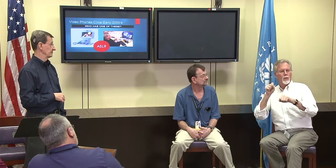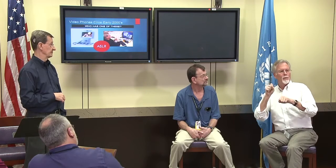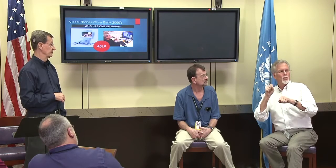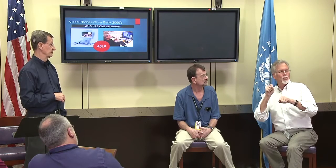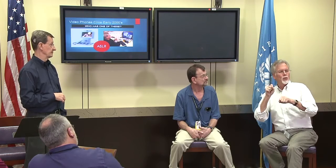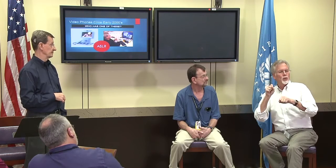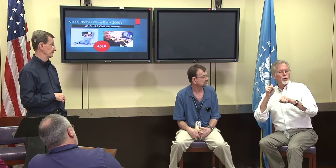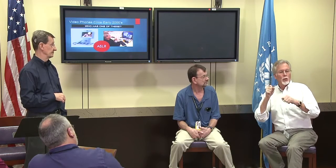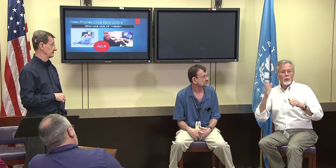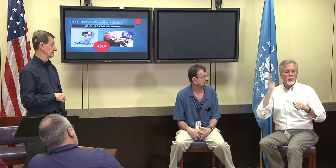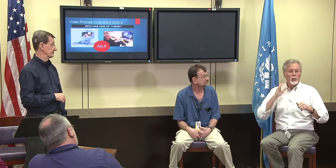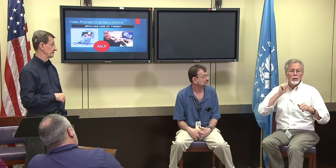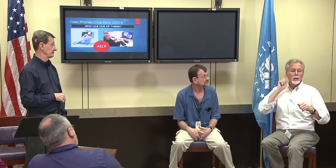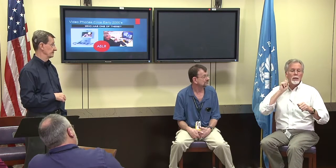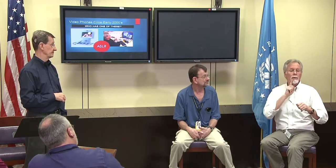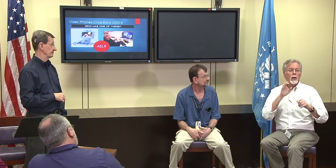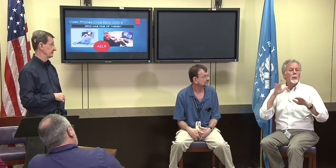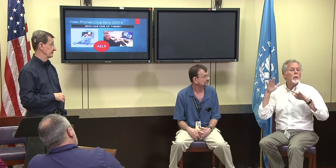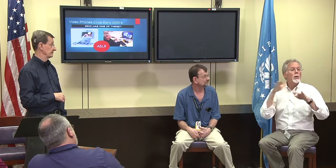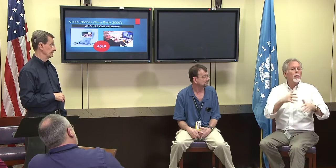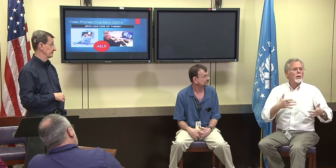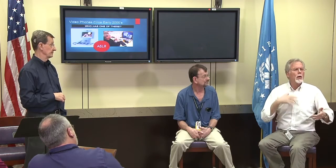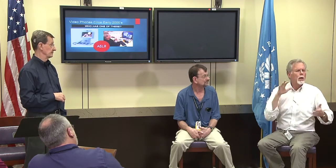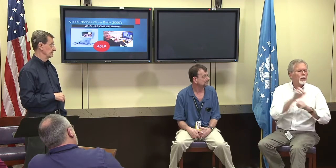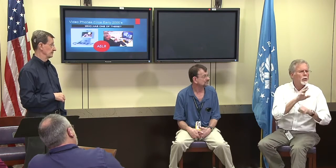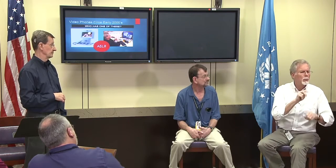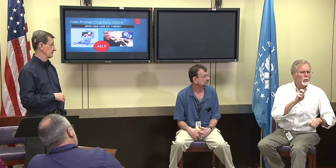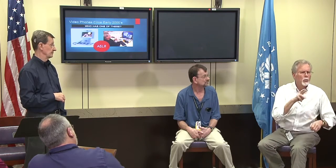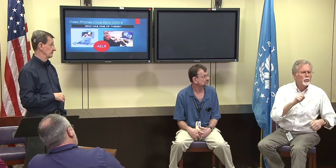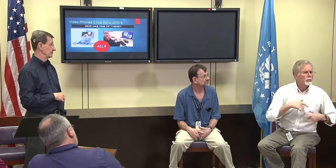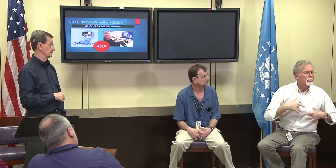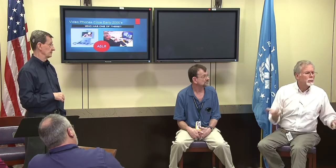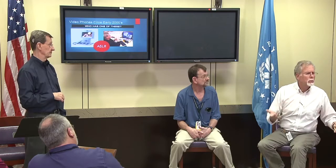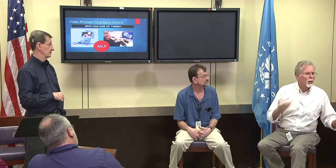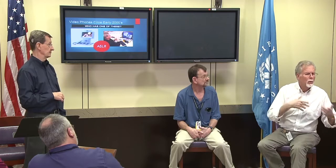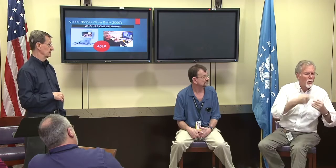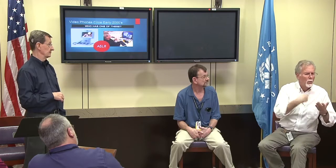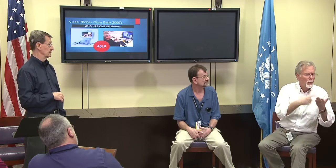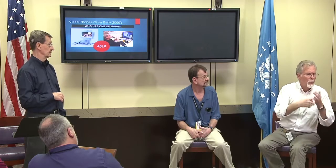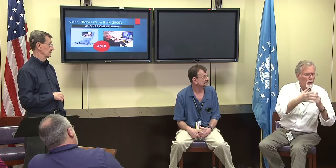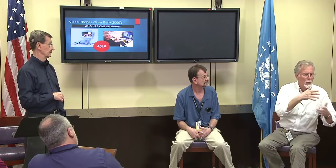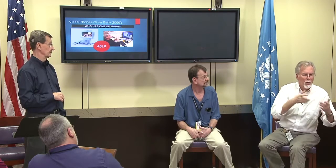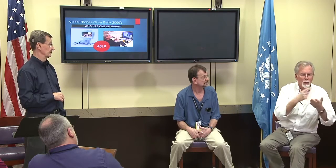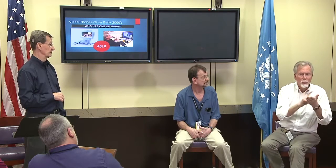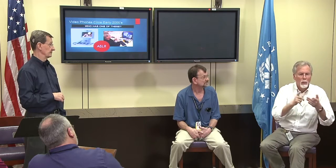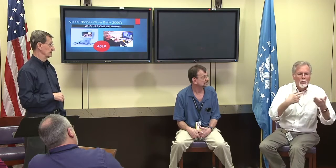or if the technology is sort of replacing that connection. People used to go to the club to catch up on what was going on,